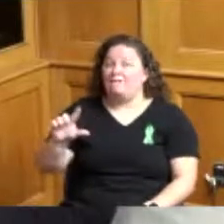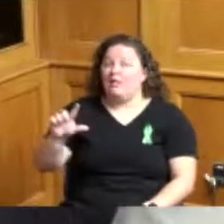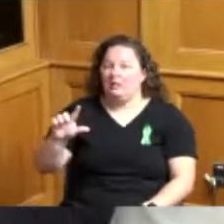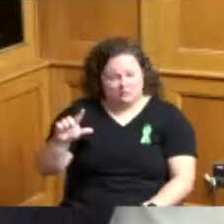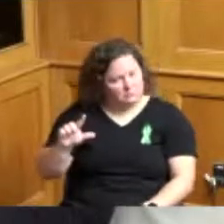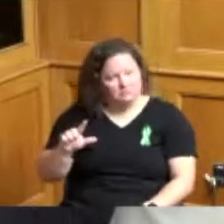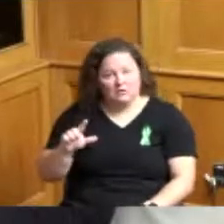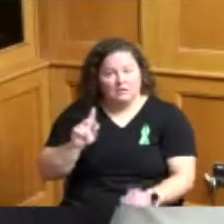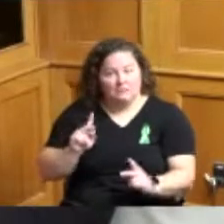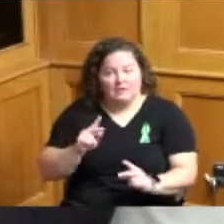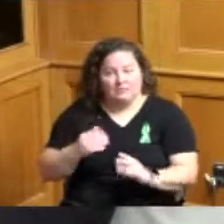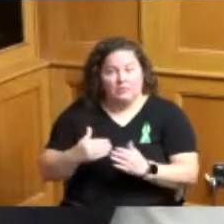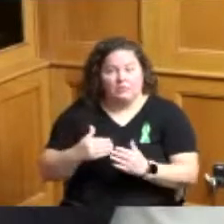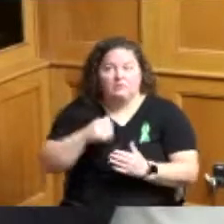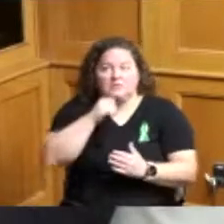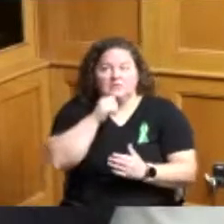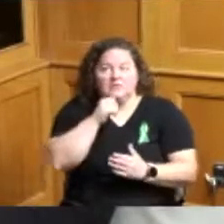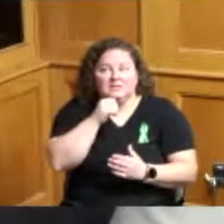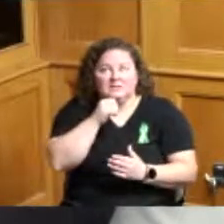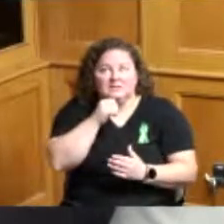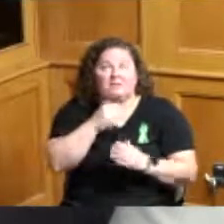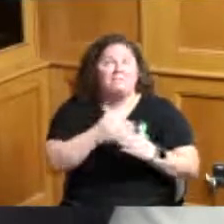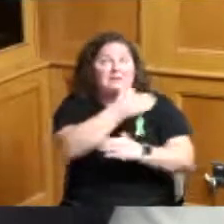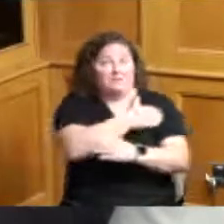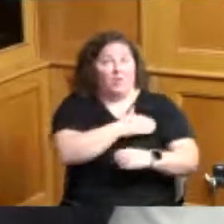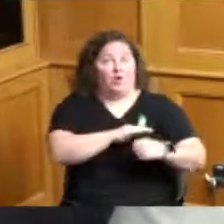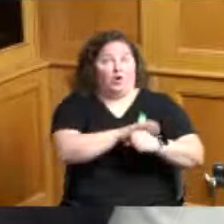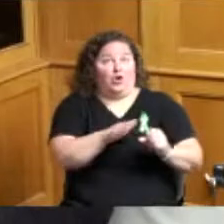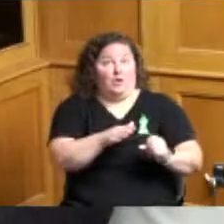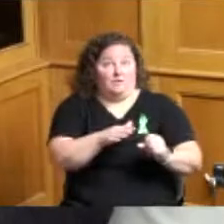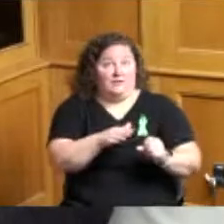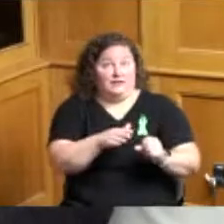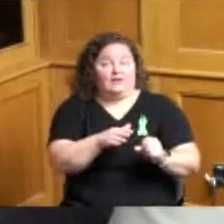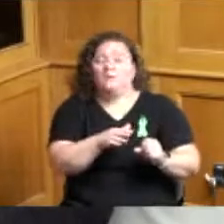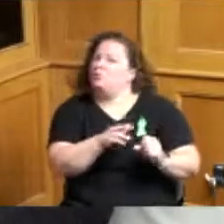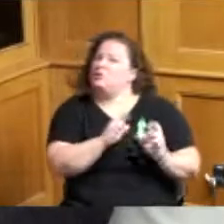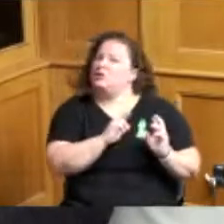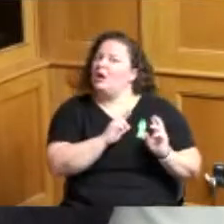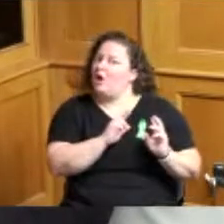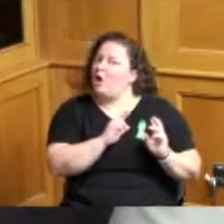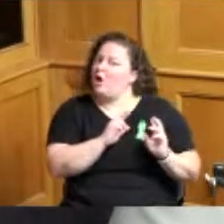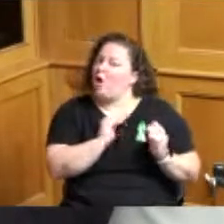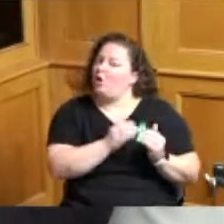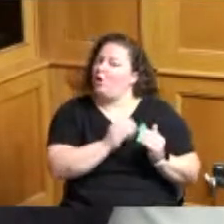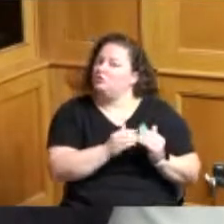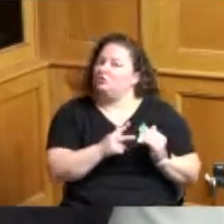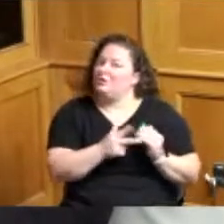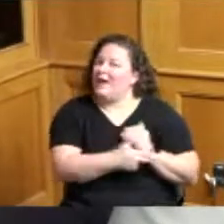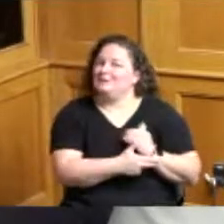they were the people before the pandemic was about to get cut not just the people that already had it